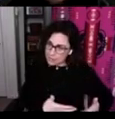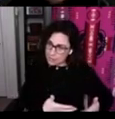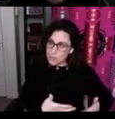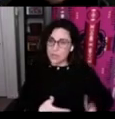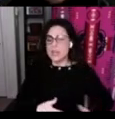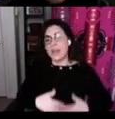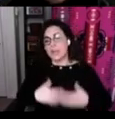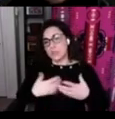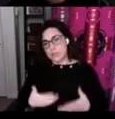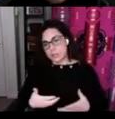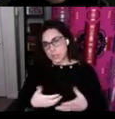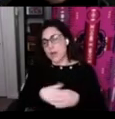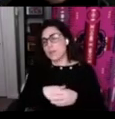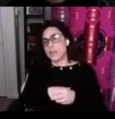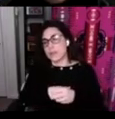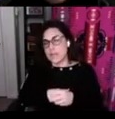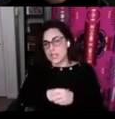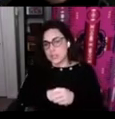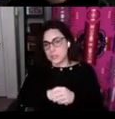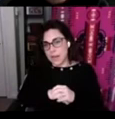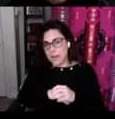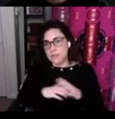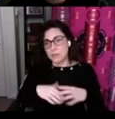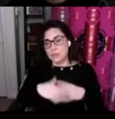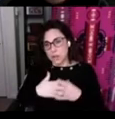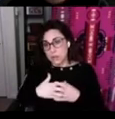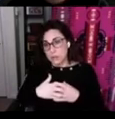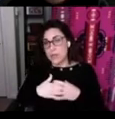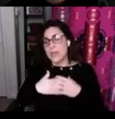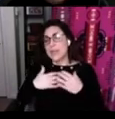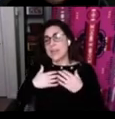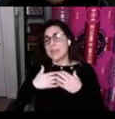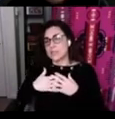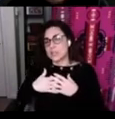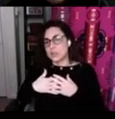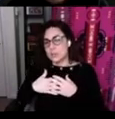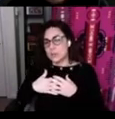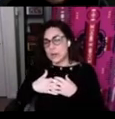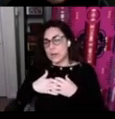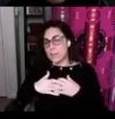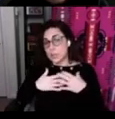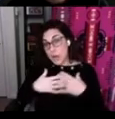community and the research part that they're engaging with us through NEȾOLṈEW̱ is to track